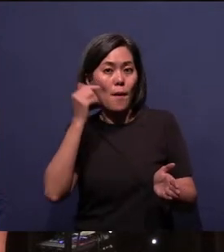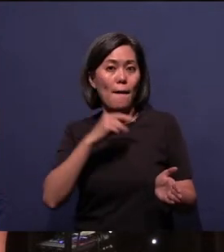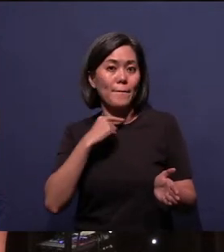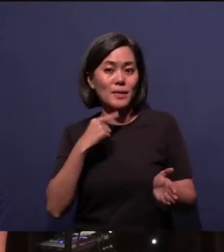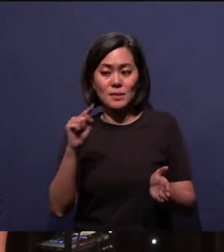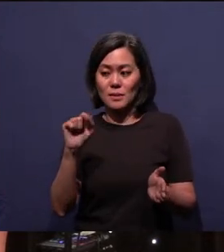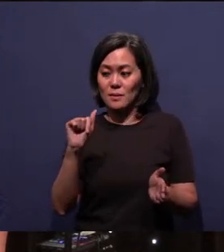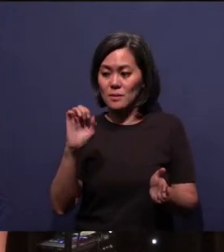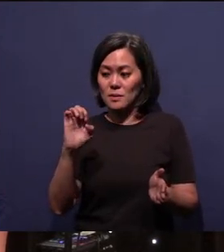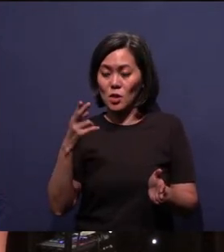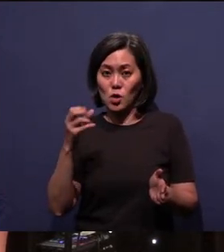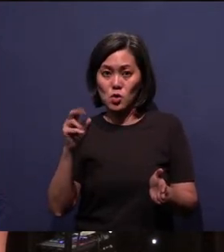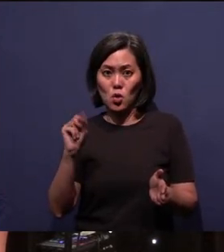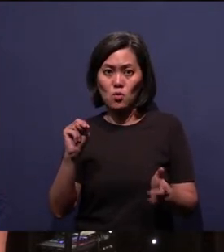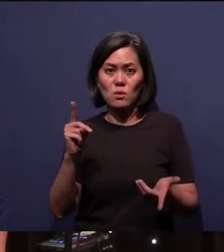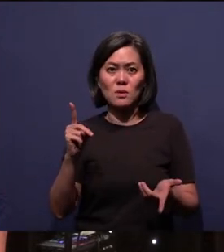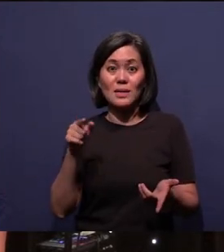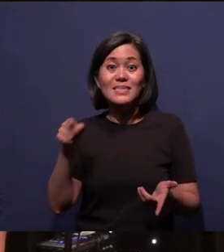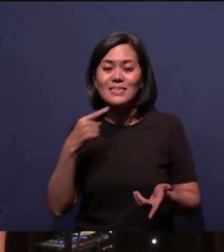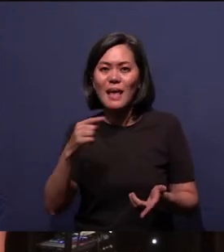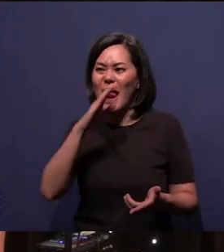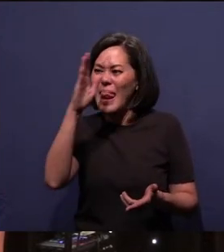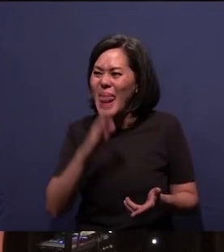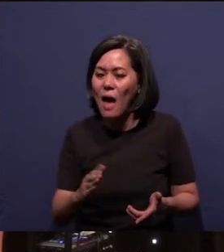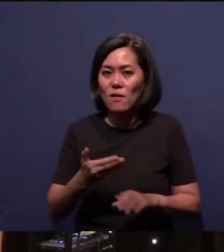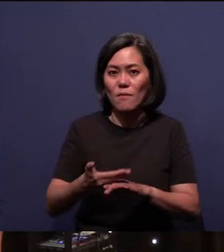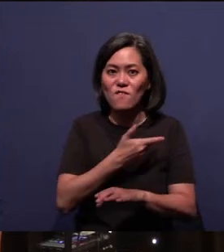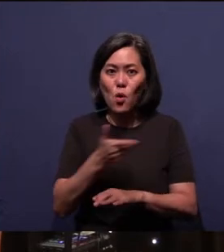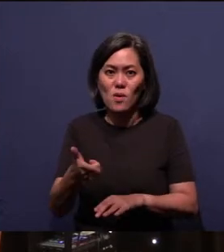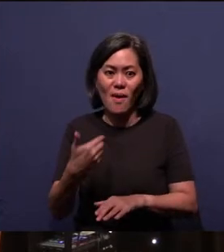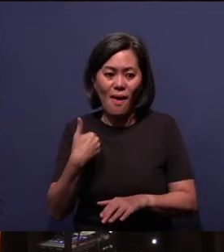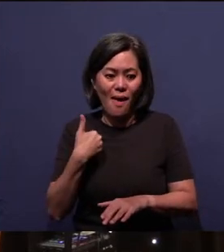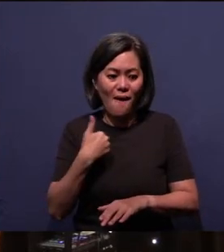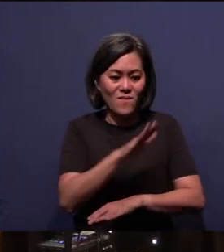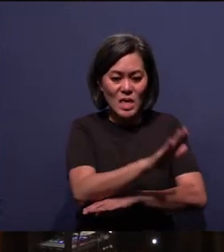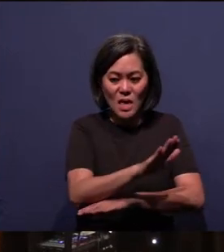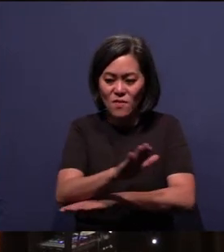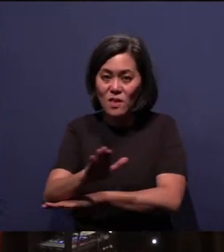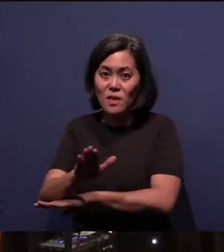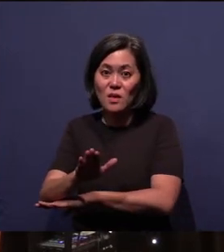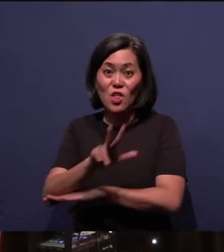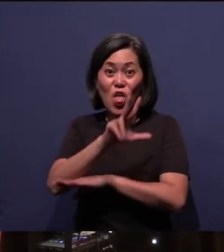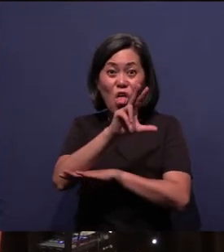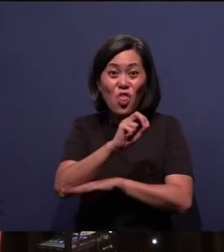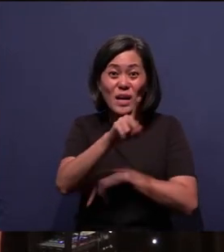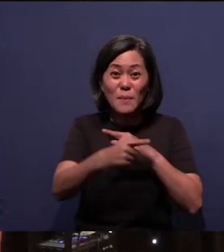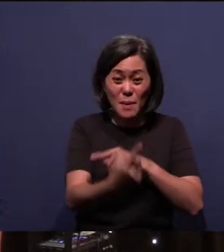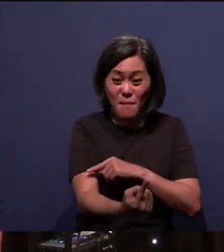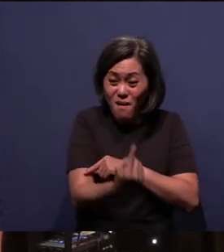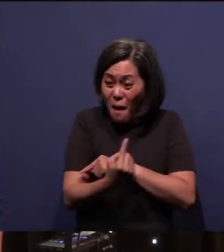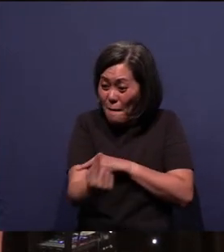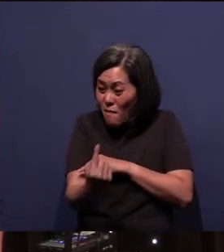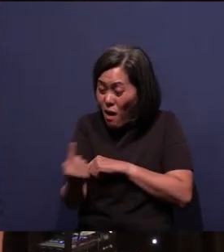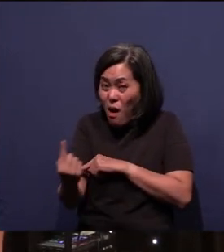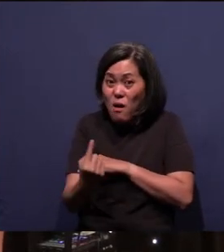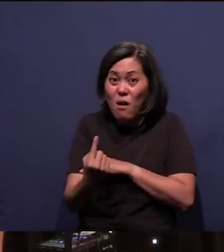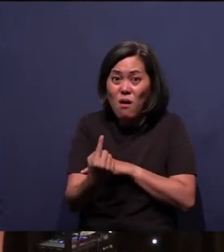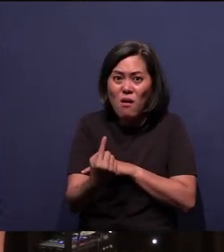And Pastor Taehoon says, "Never before has he had evenings where 30 people showed up to just quietly pray."